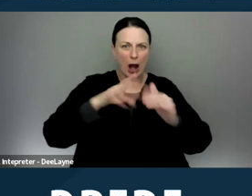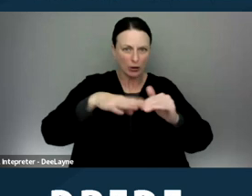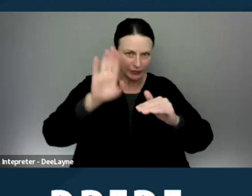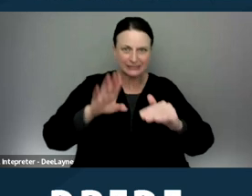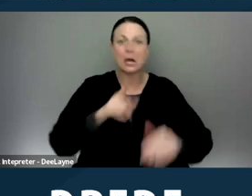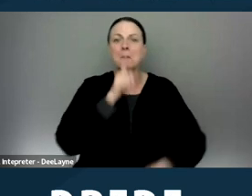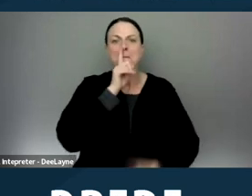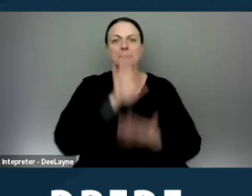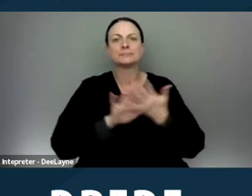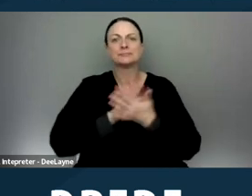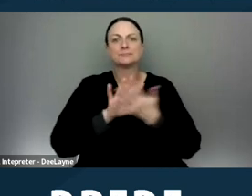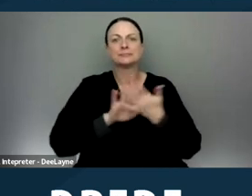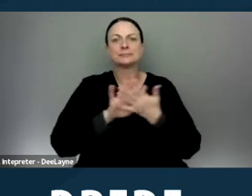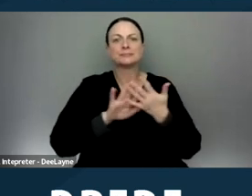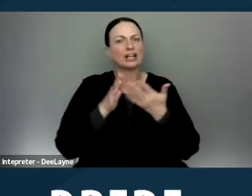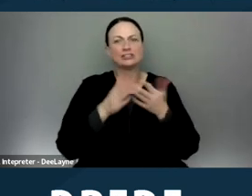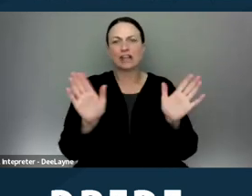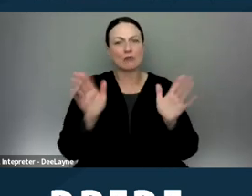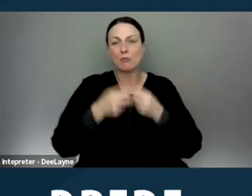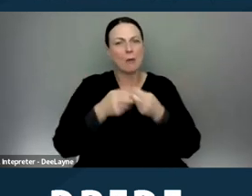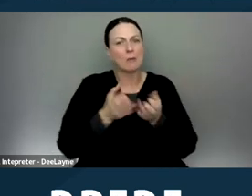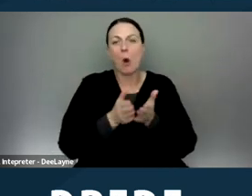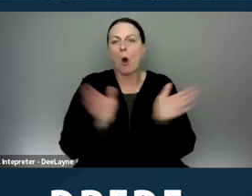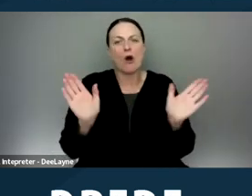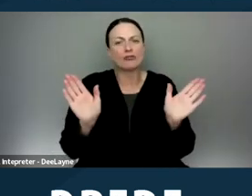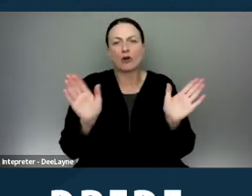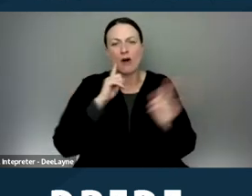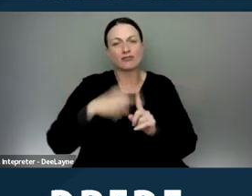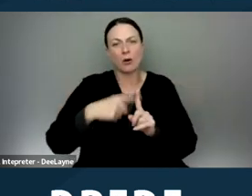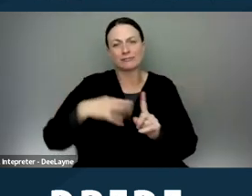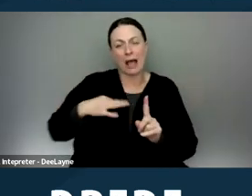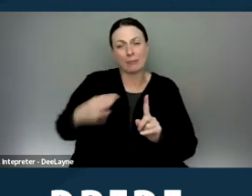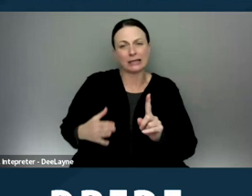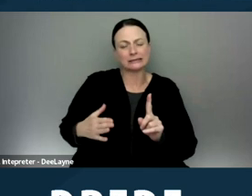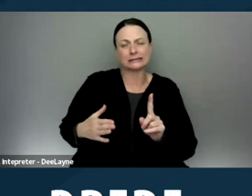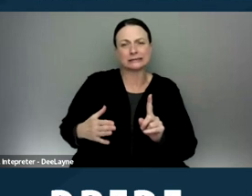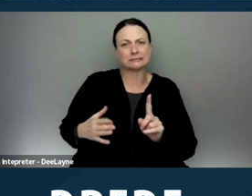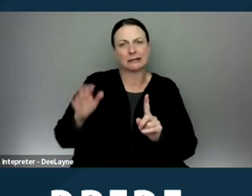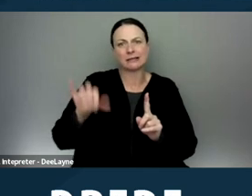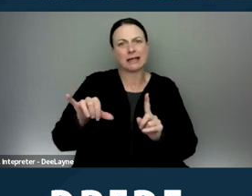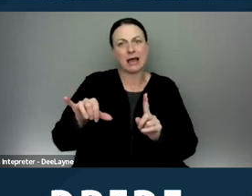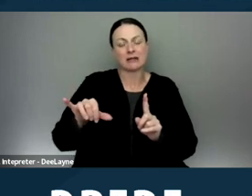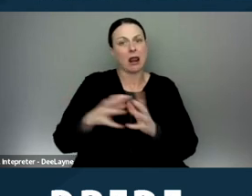And, that's in general a problem overall for tenant applicants is that there's a lack